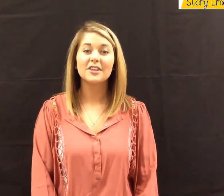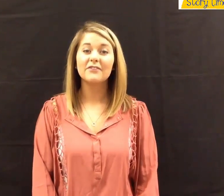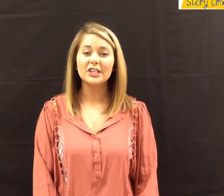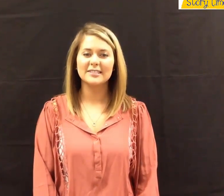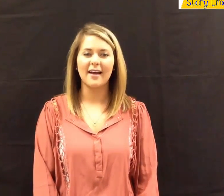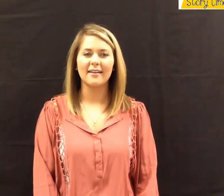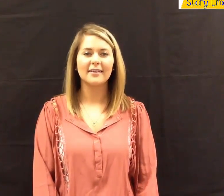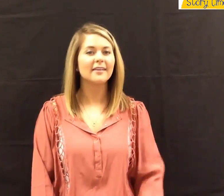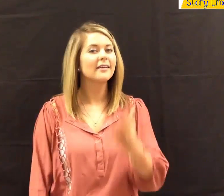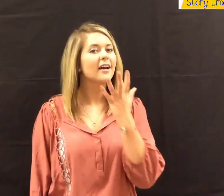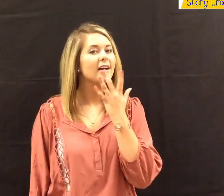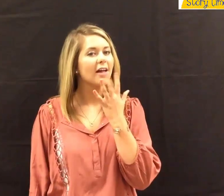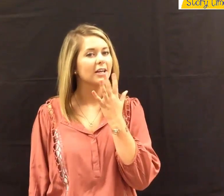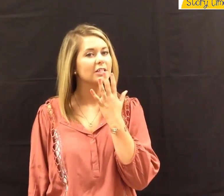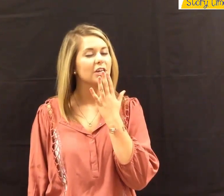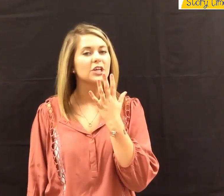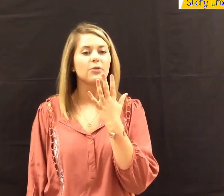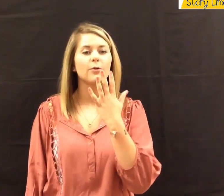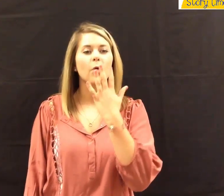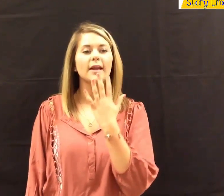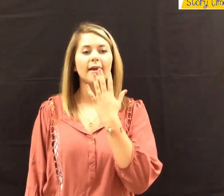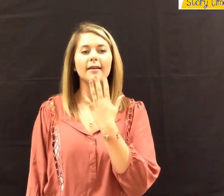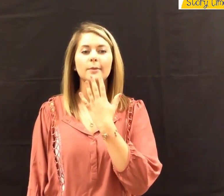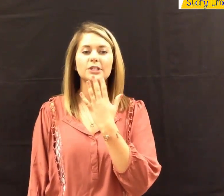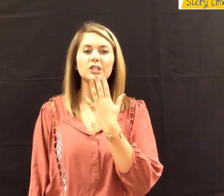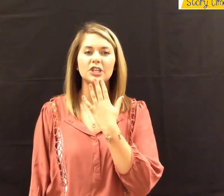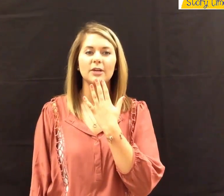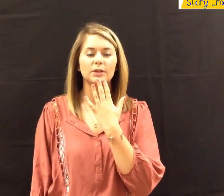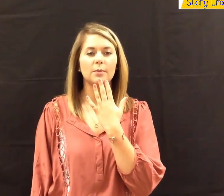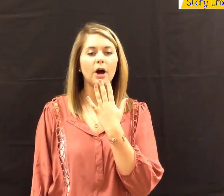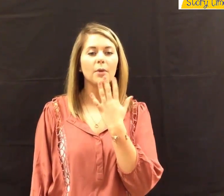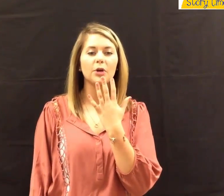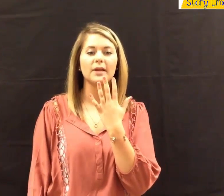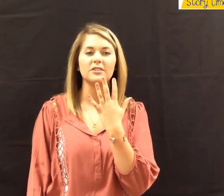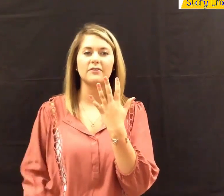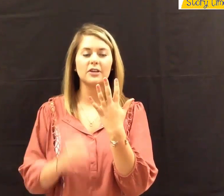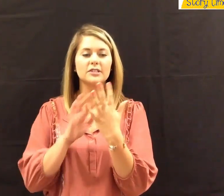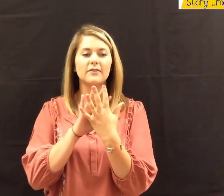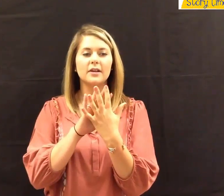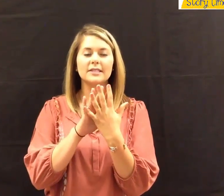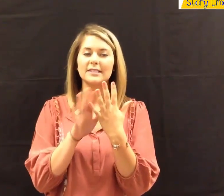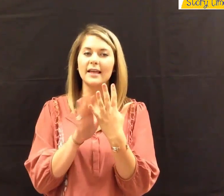For the first sign, "colors," bring one hand up to your chin,with your palm open and your fingers slightly outstretched.